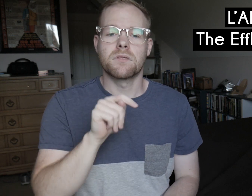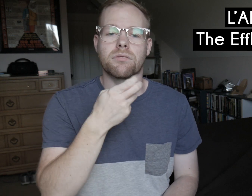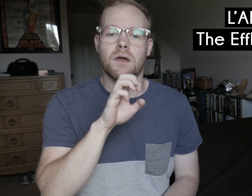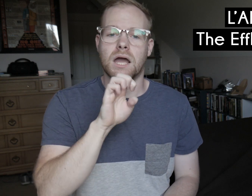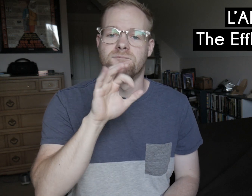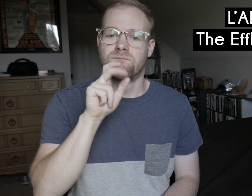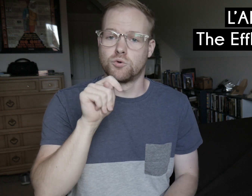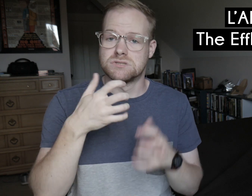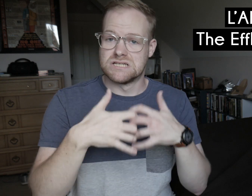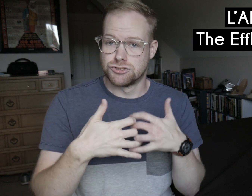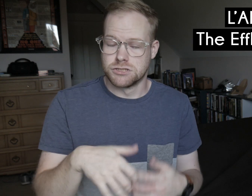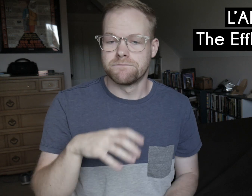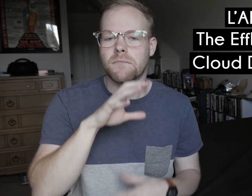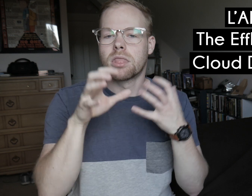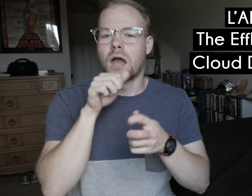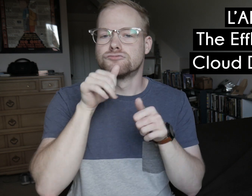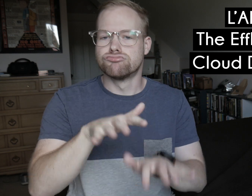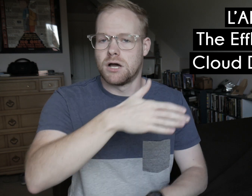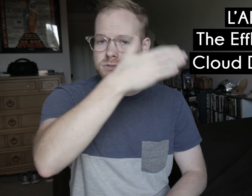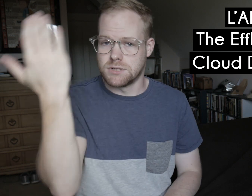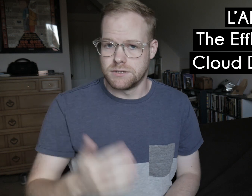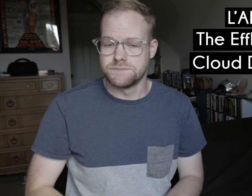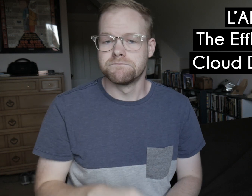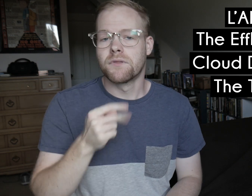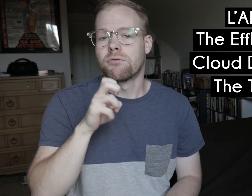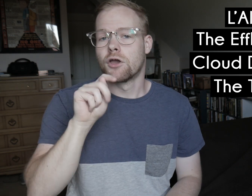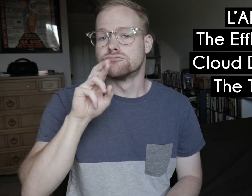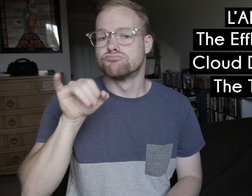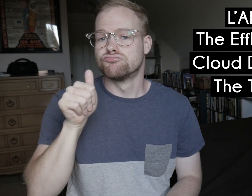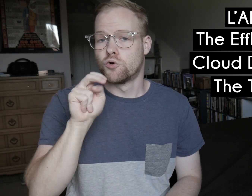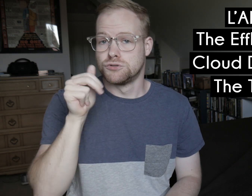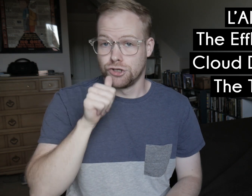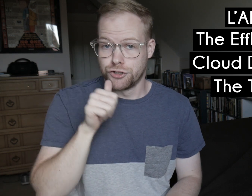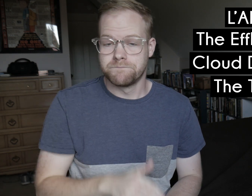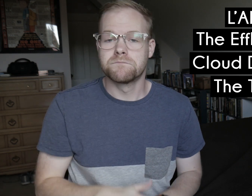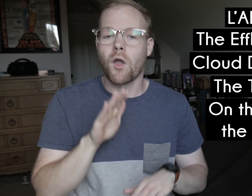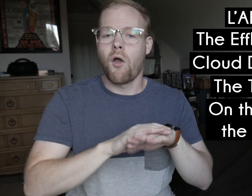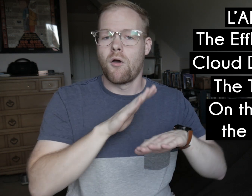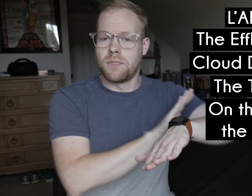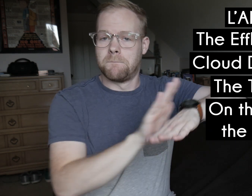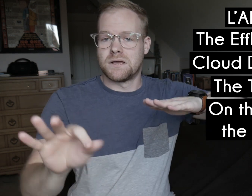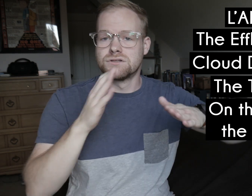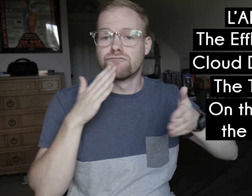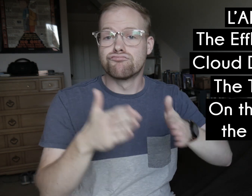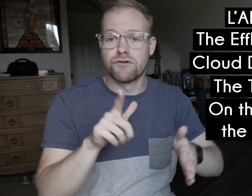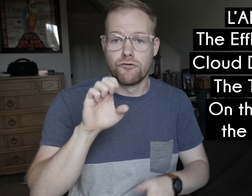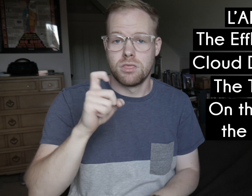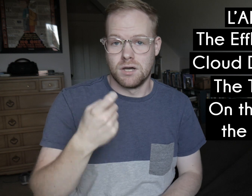The Effluent Engine. Cloud Dragon Skies. The Trojan Girl. On the Banks of the River Lex.